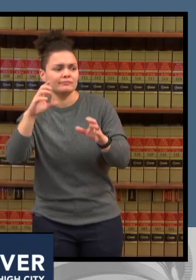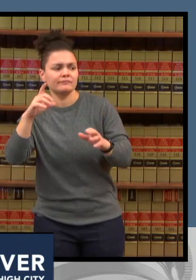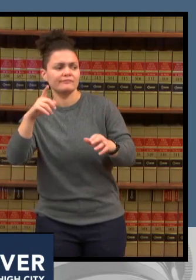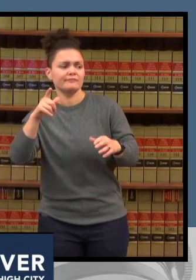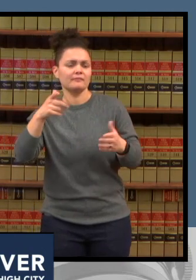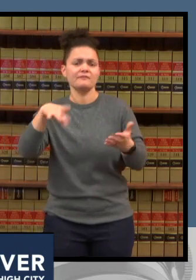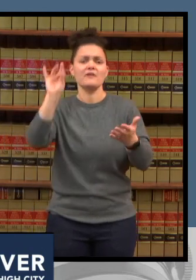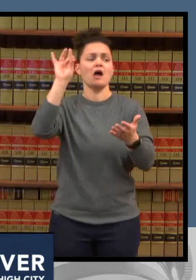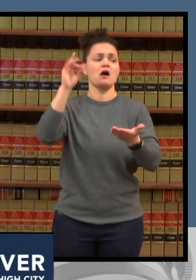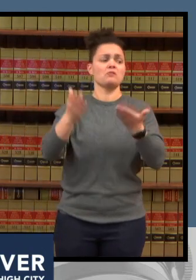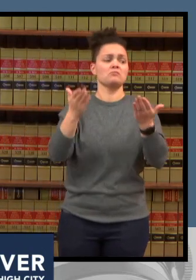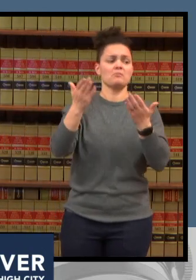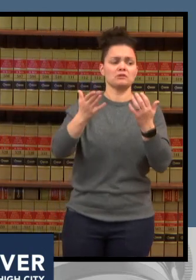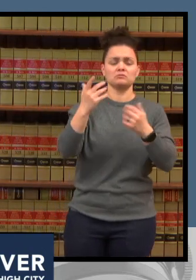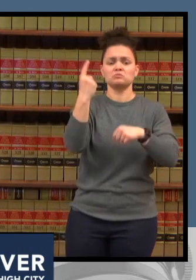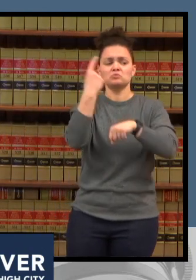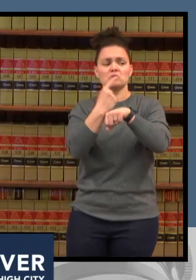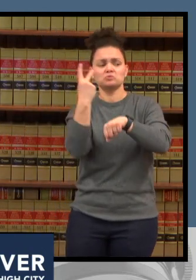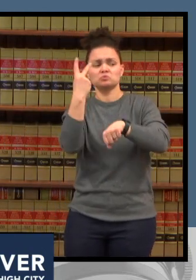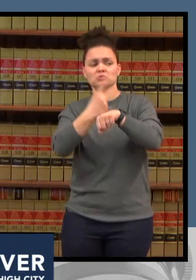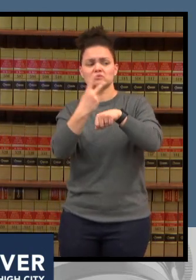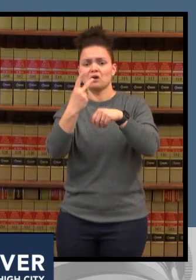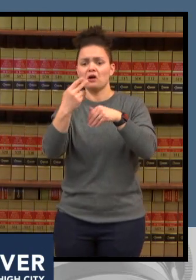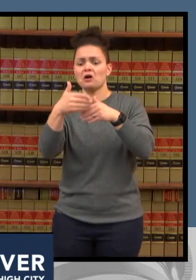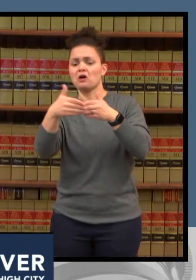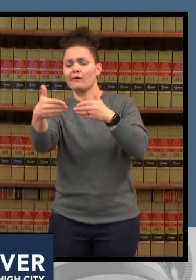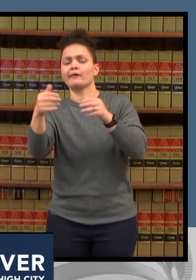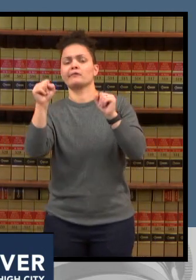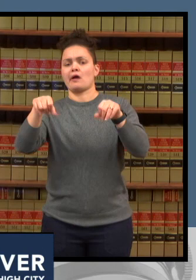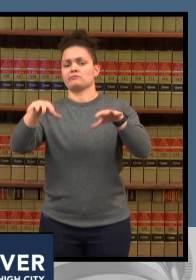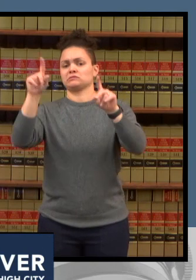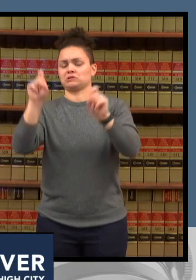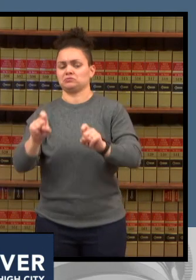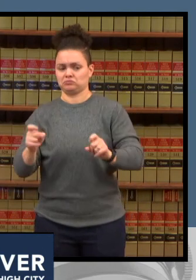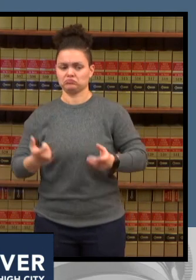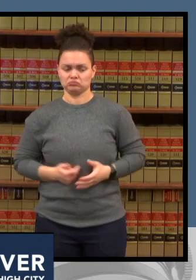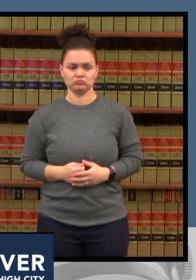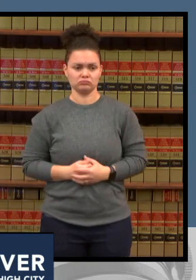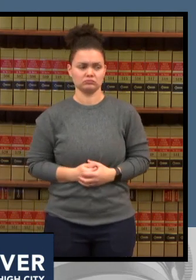being said we know that the biden administration is working on pushing out more rapid tests to